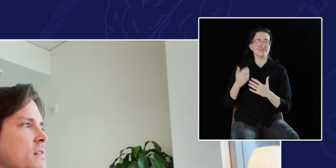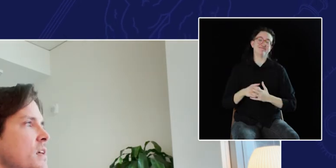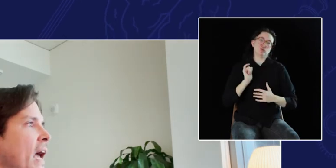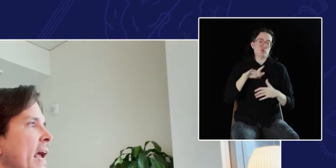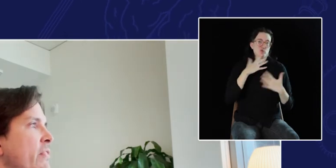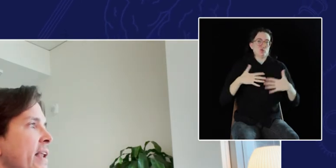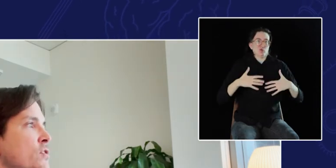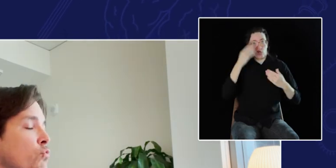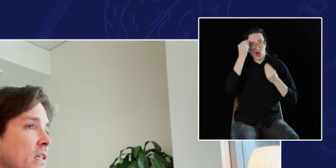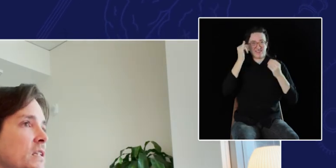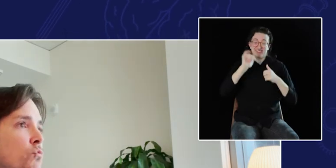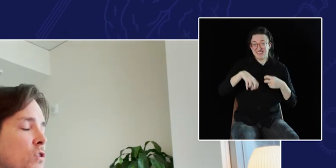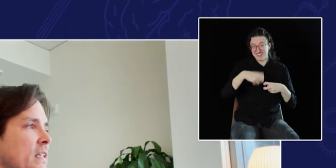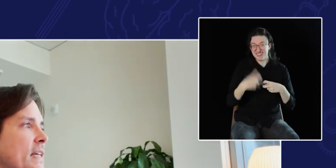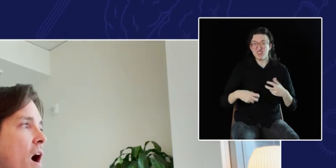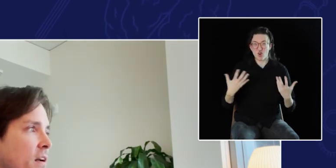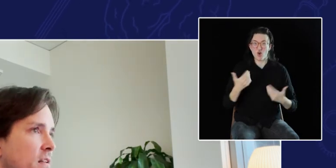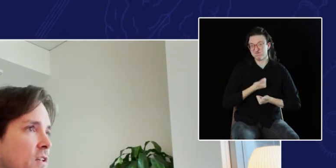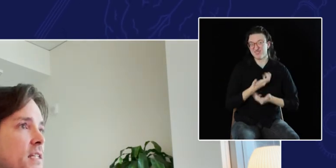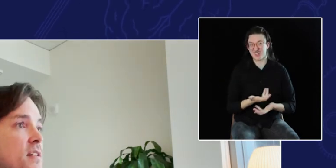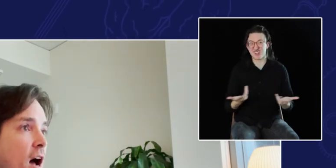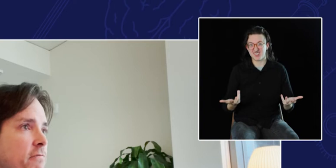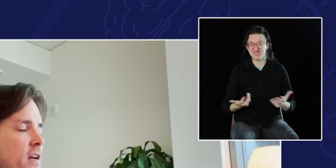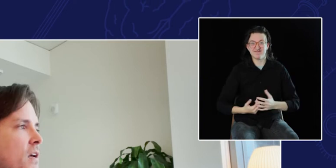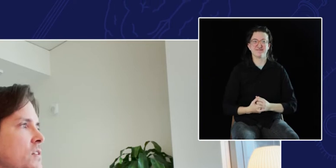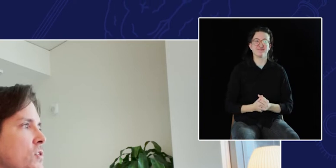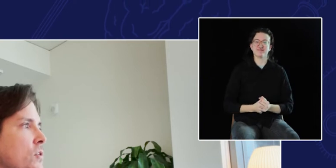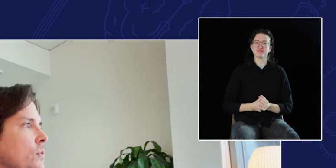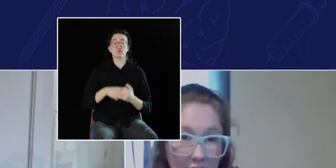And that is really, really cognitively tough to do.